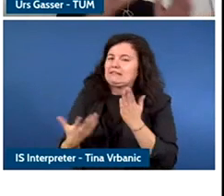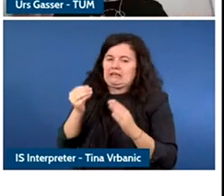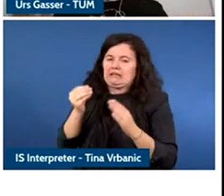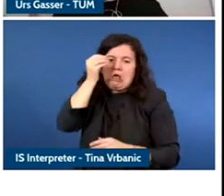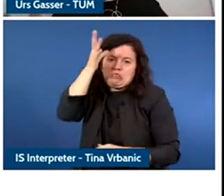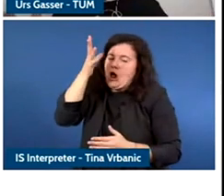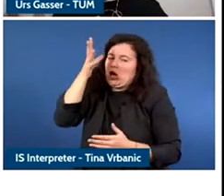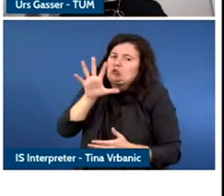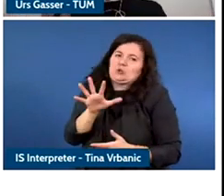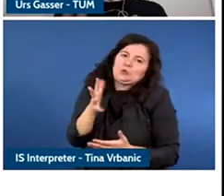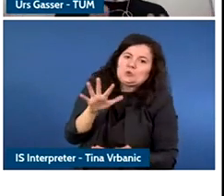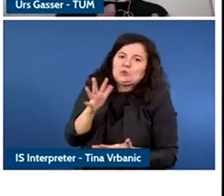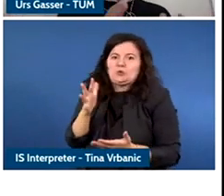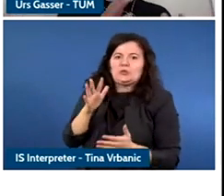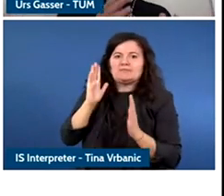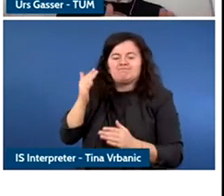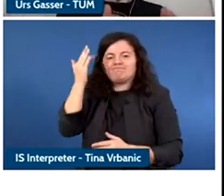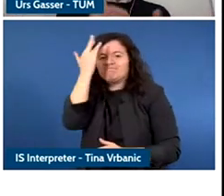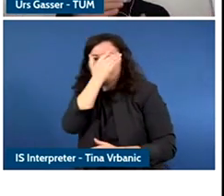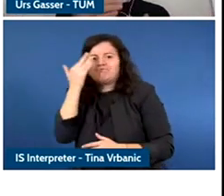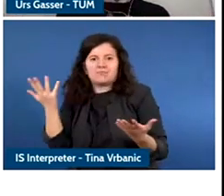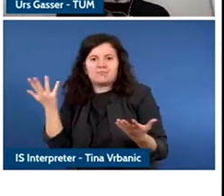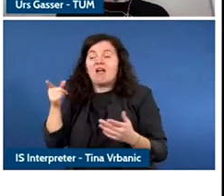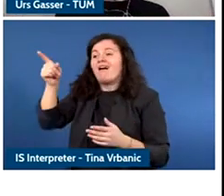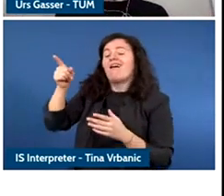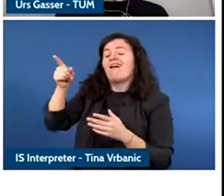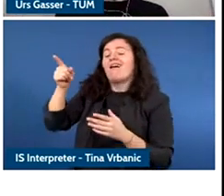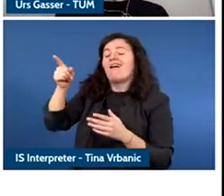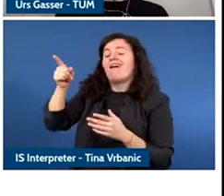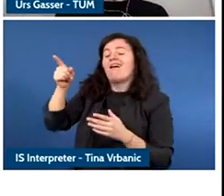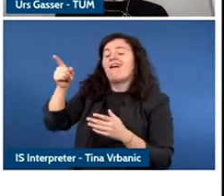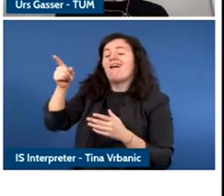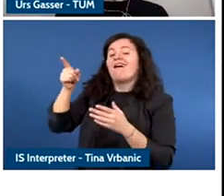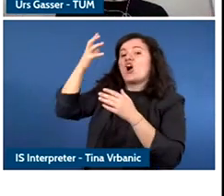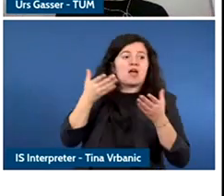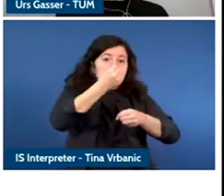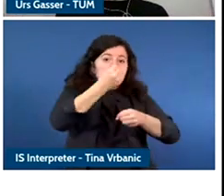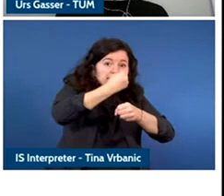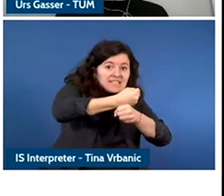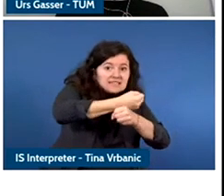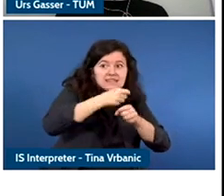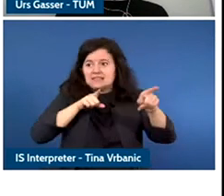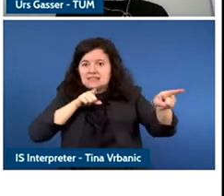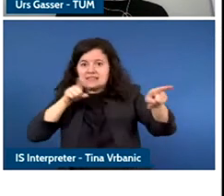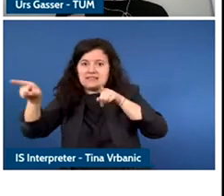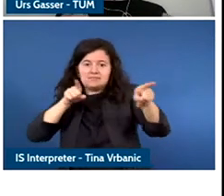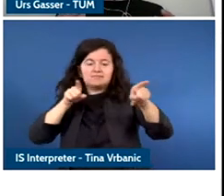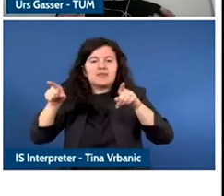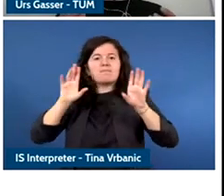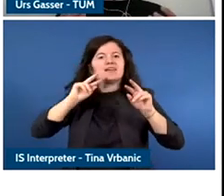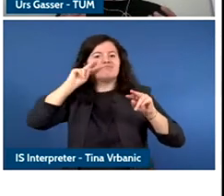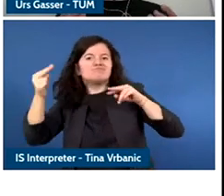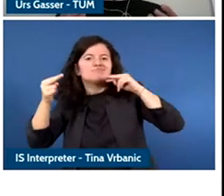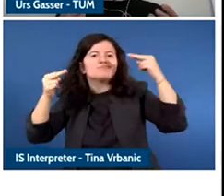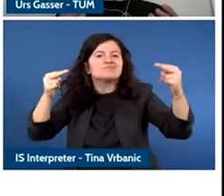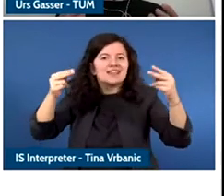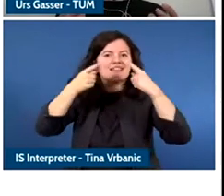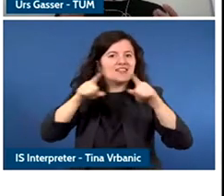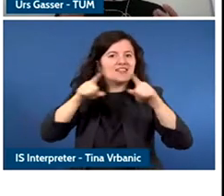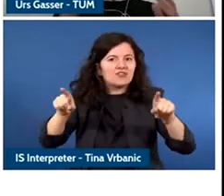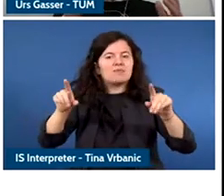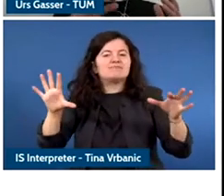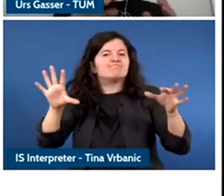that between private and public sector but you also see it between the management